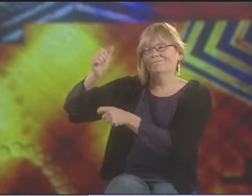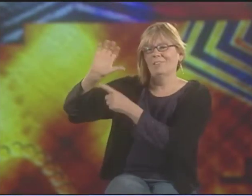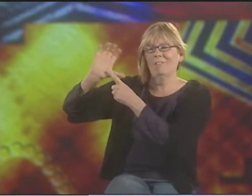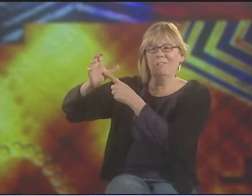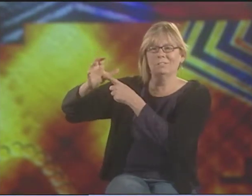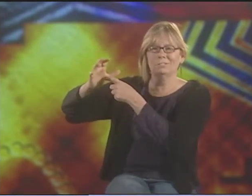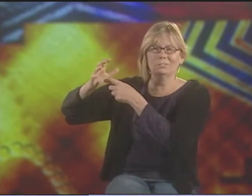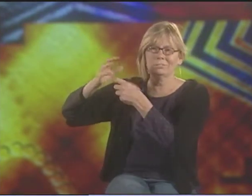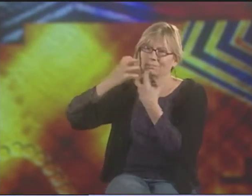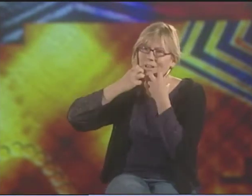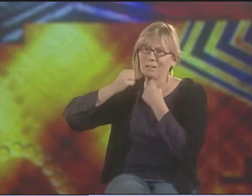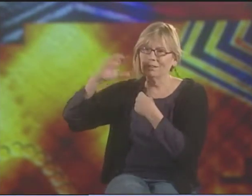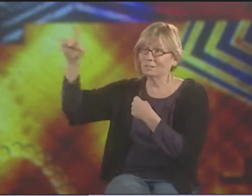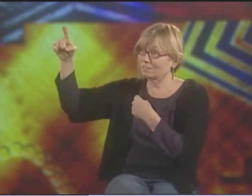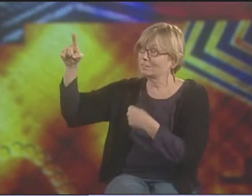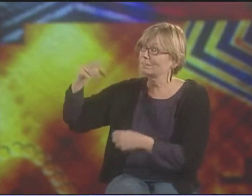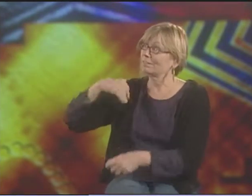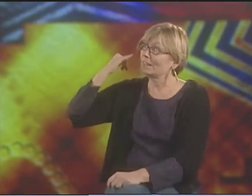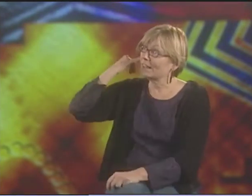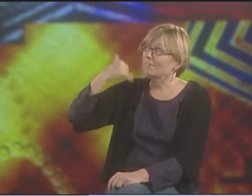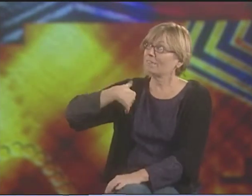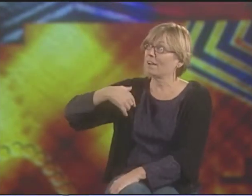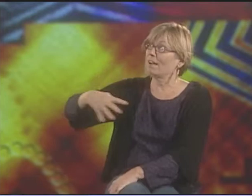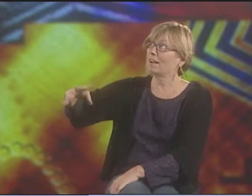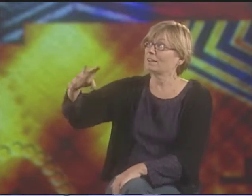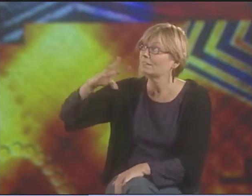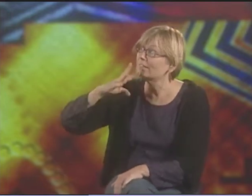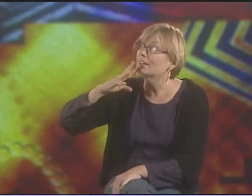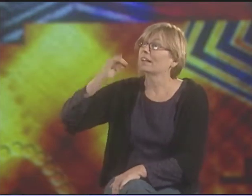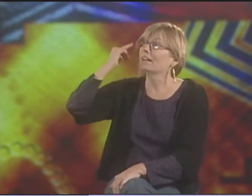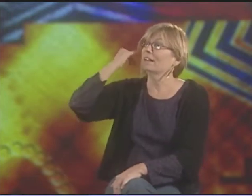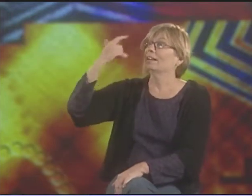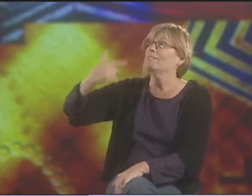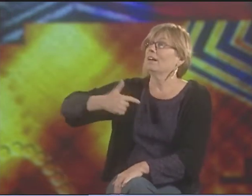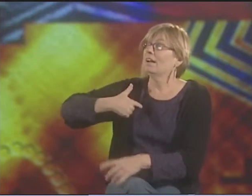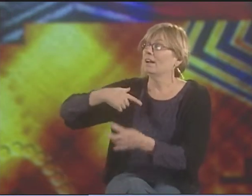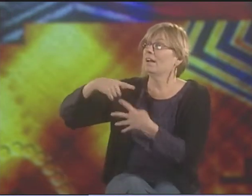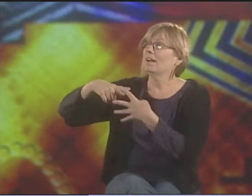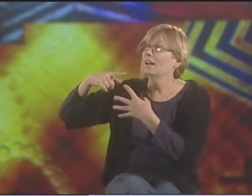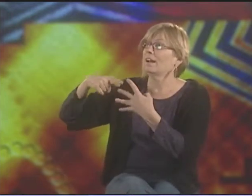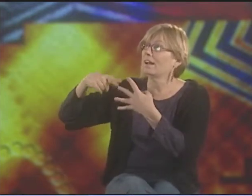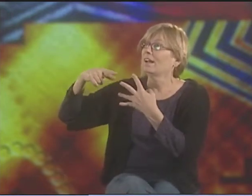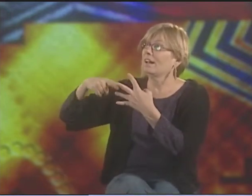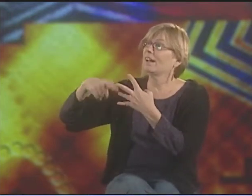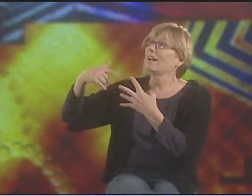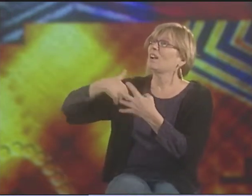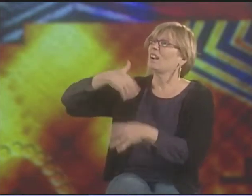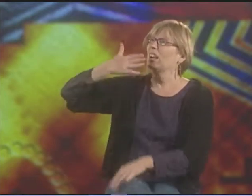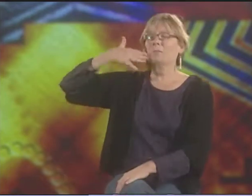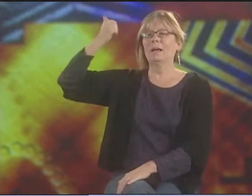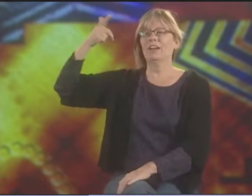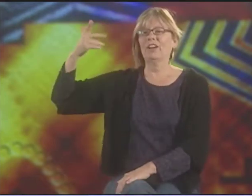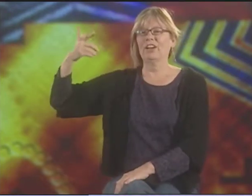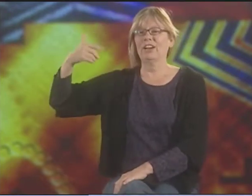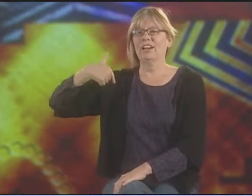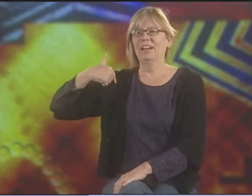IT SEEMS TO BE THE DOMINANT CULTURE DETERMINES WHO'S LAUDED AND LOOKED AT AS BETTER. IT'S USUALLY IF YOU CAN SPEAK, IF YOU CAN DO ALL THE THINGS